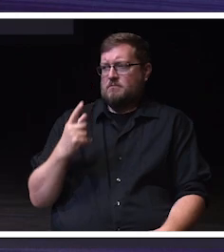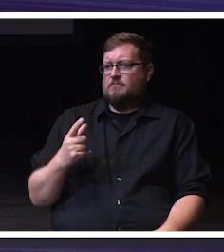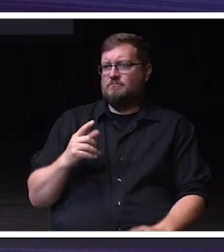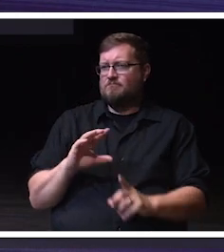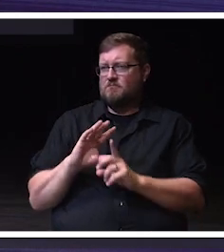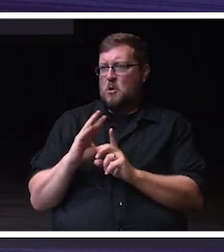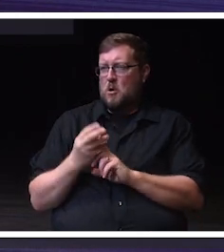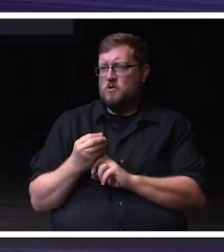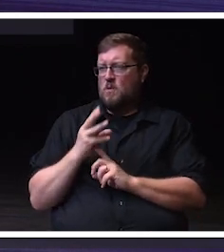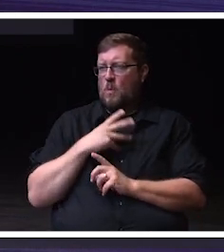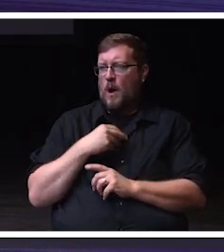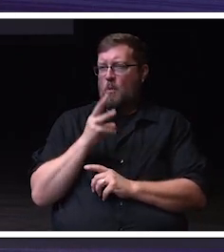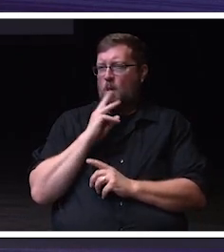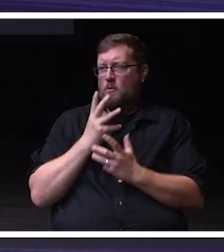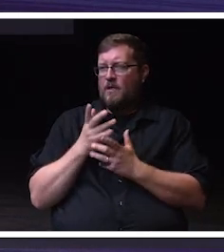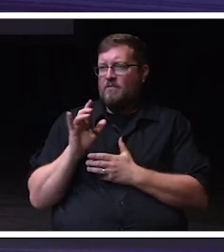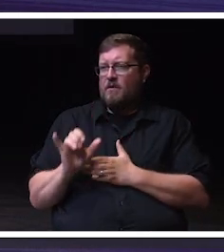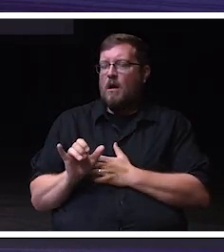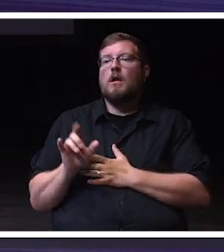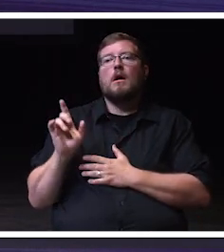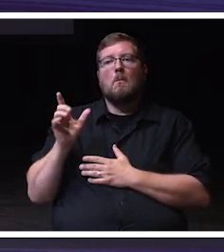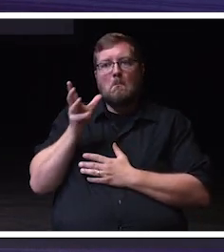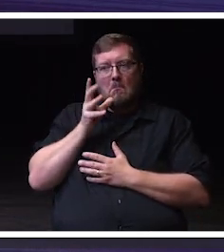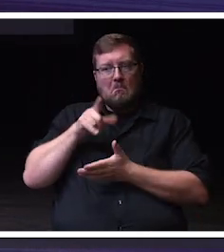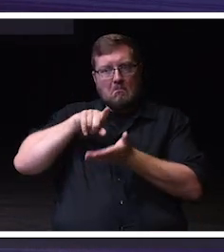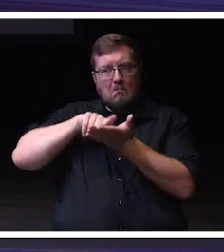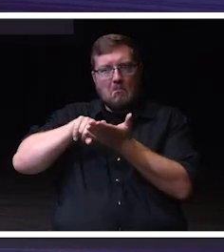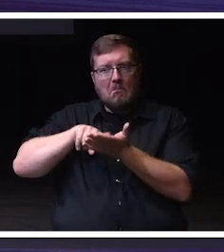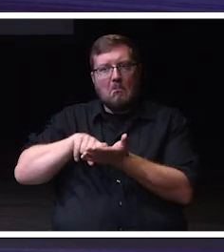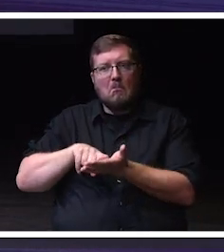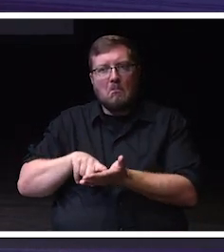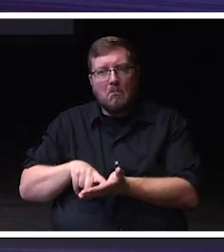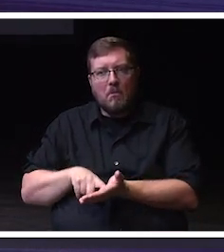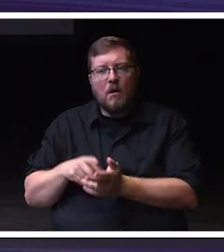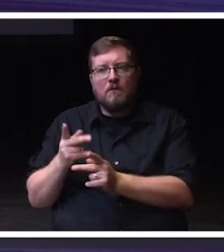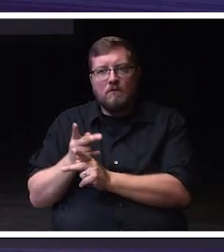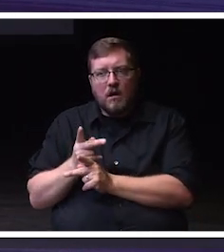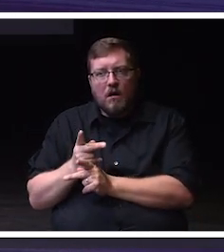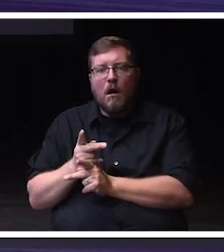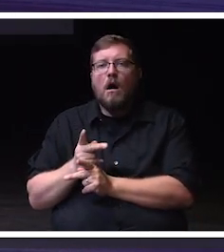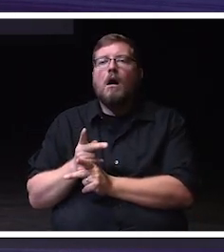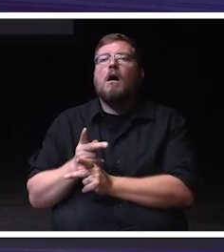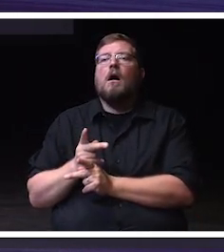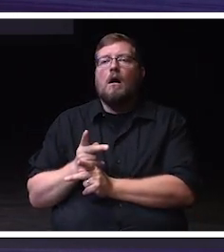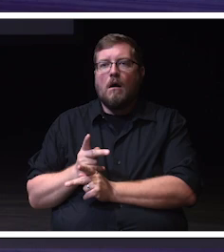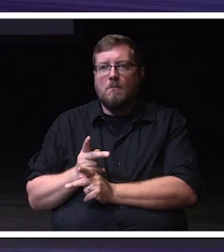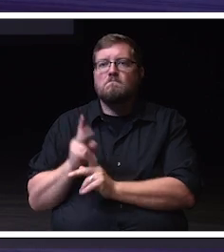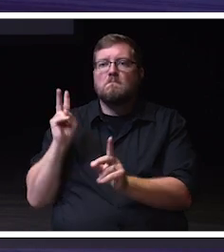She looked into it and that allowed that then led to her applying for a job here on campus.